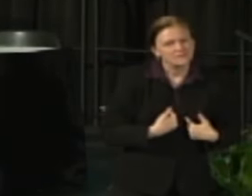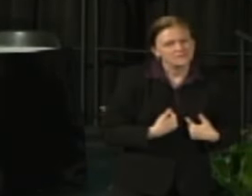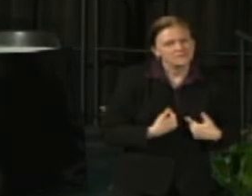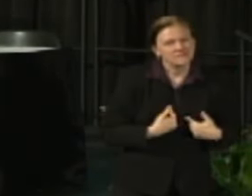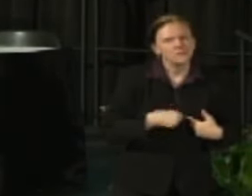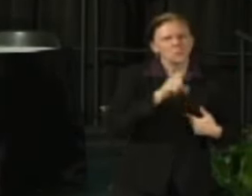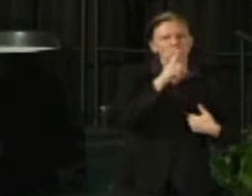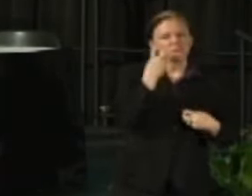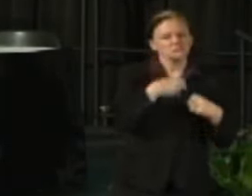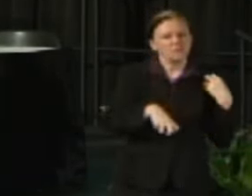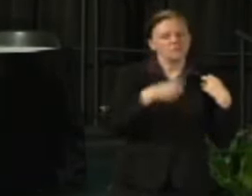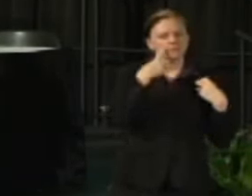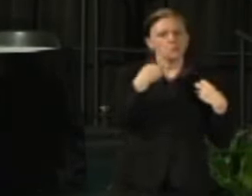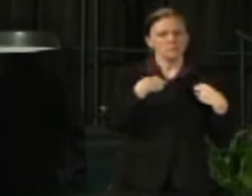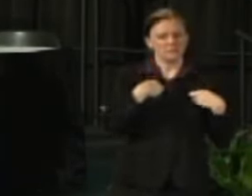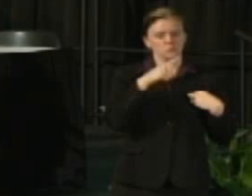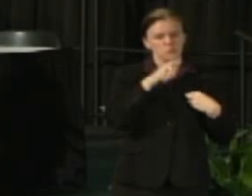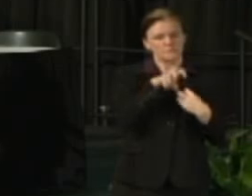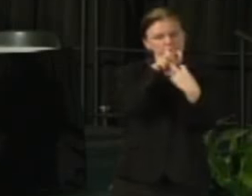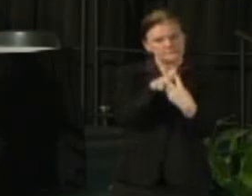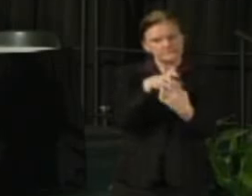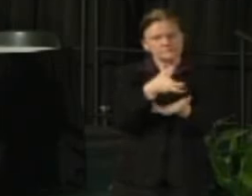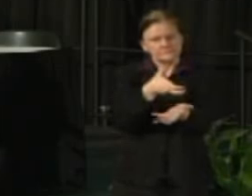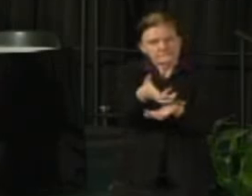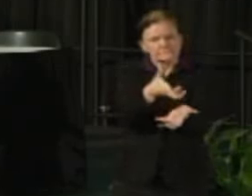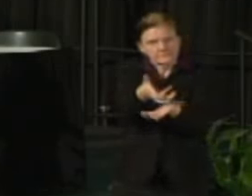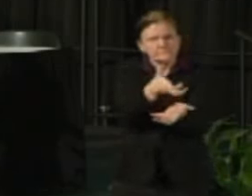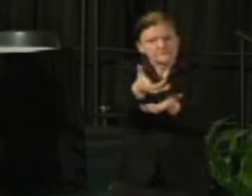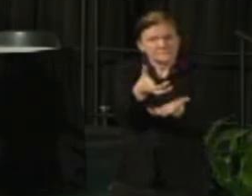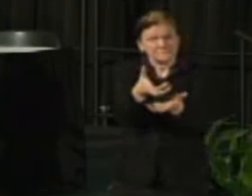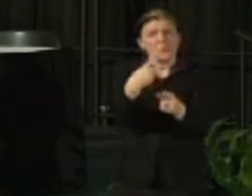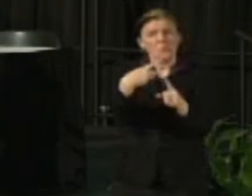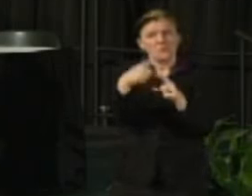for me to have some of the conversations that I need to have with the folks that I'm engaging with.